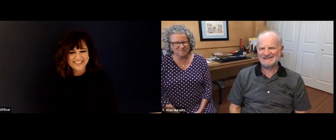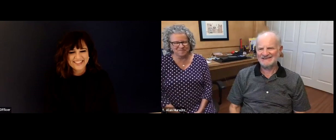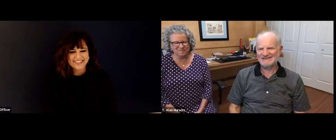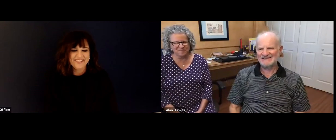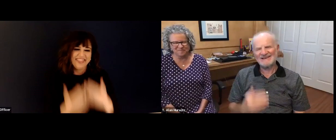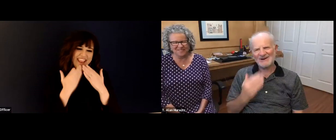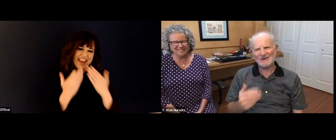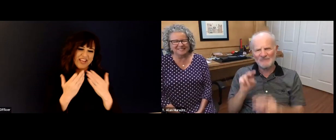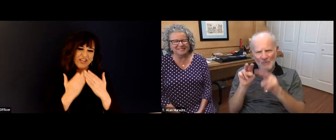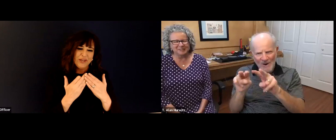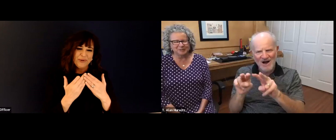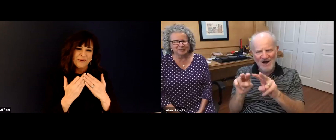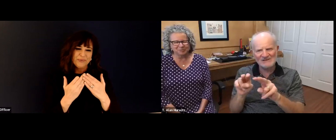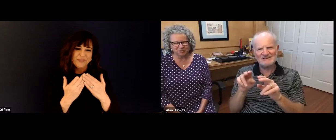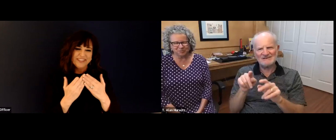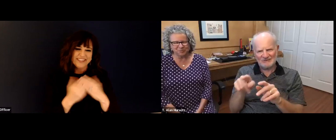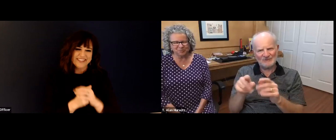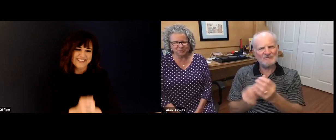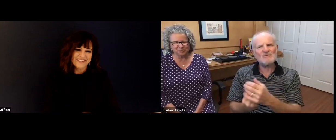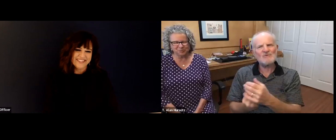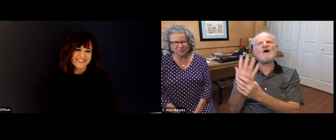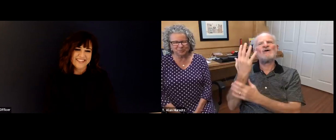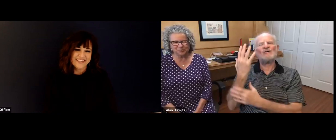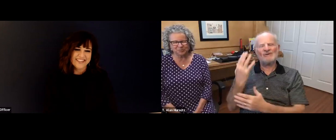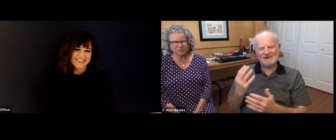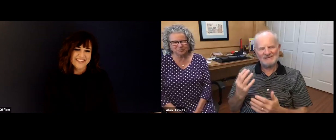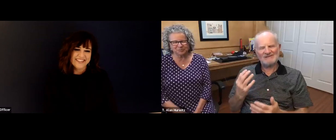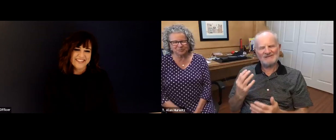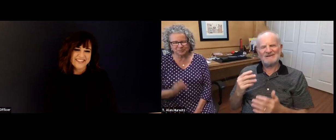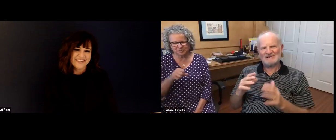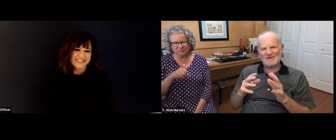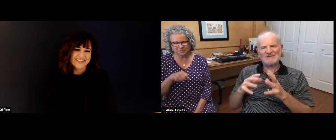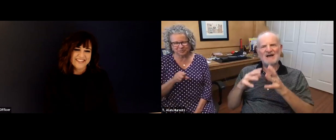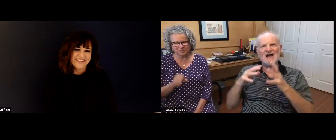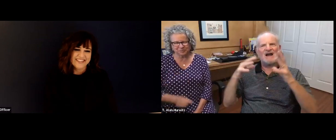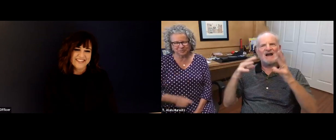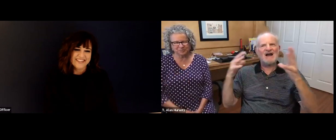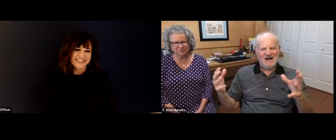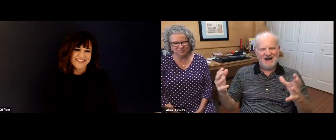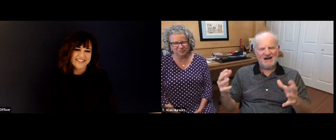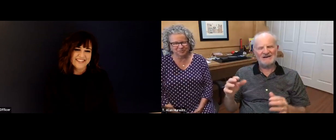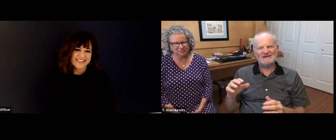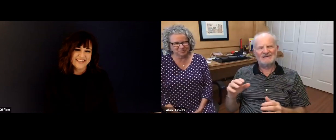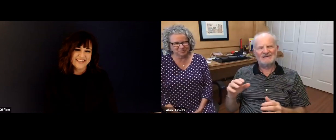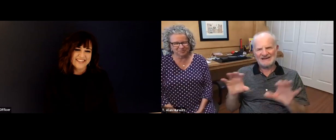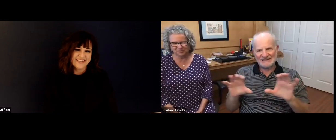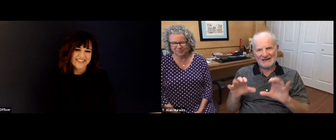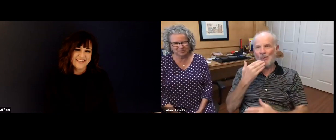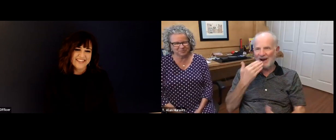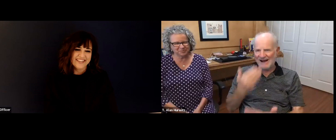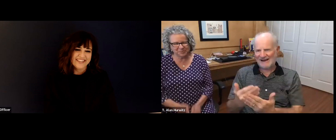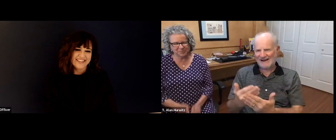have always remembered, you know, all these years from when you were a college student. Oh, thank you.